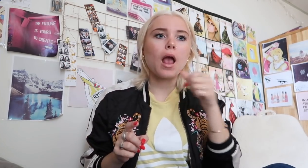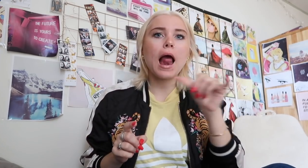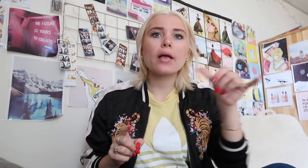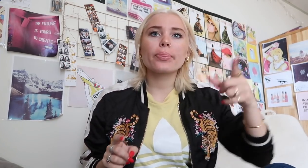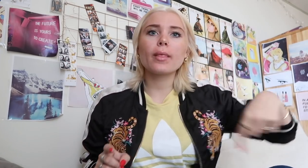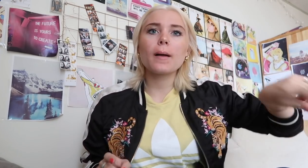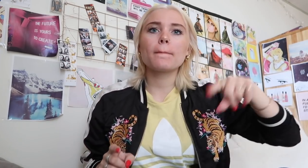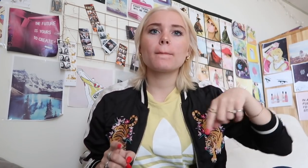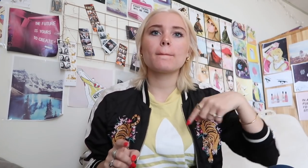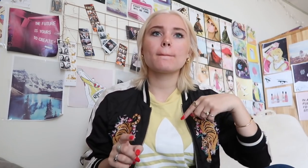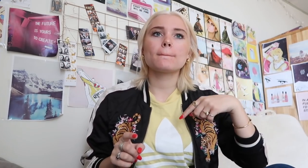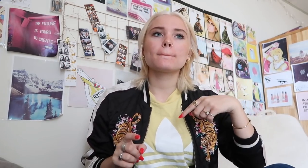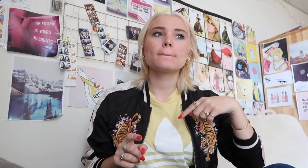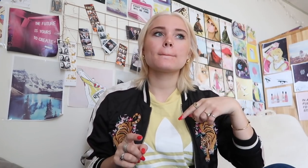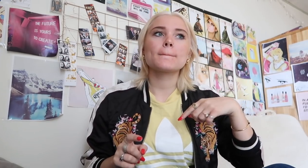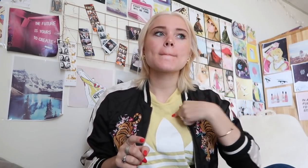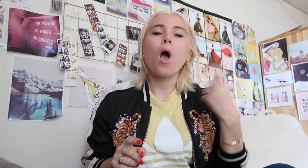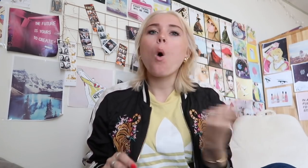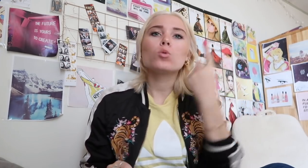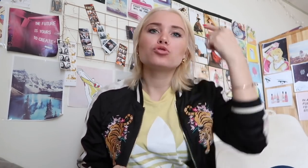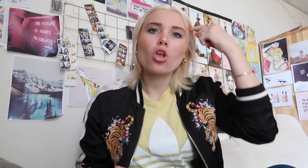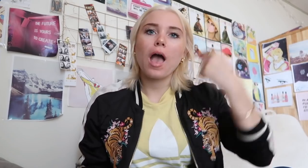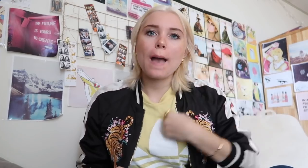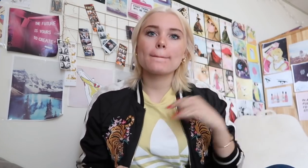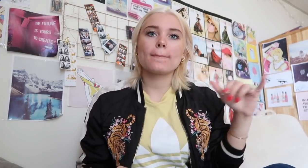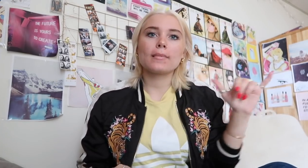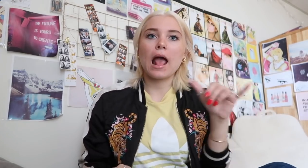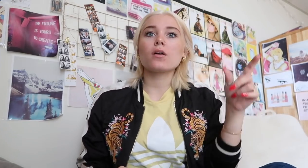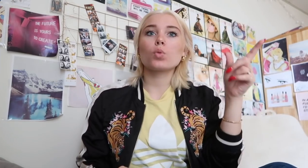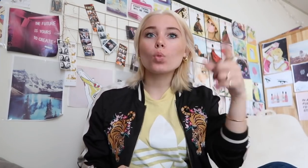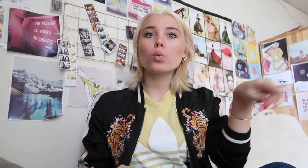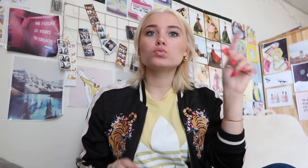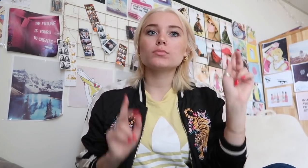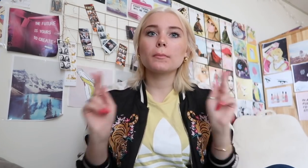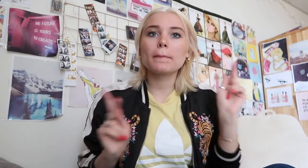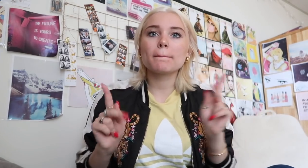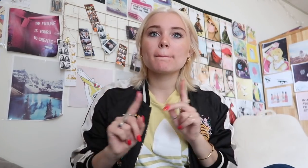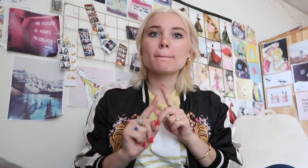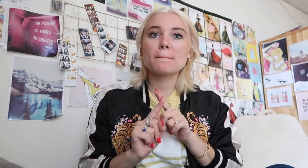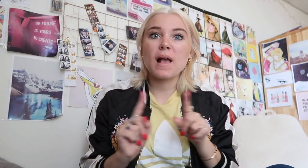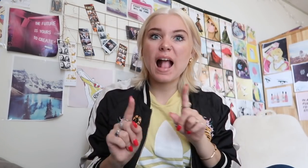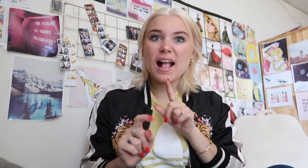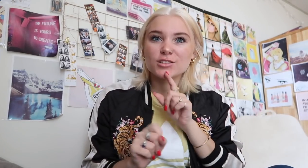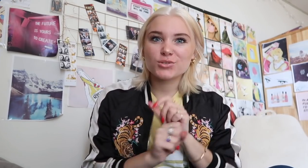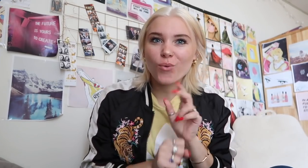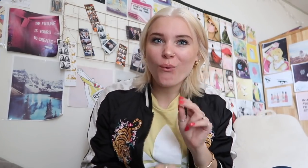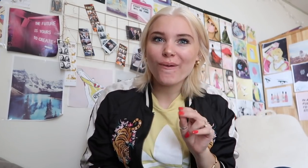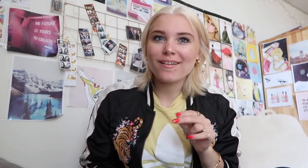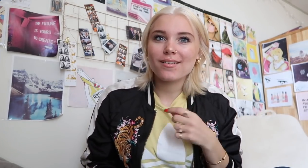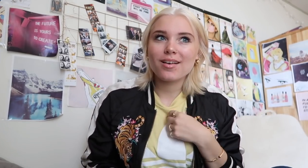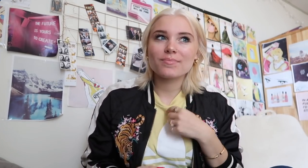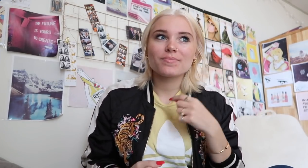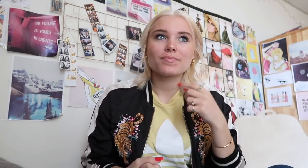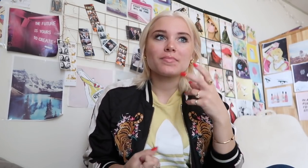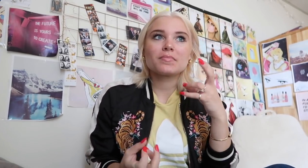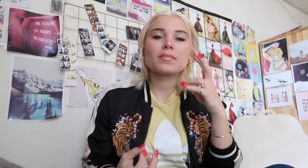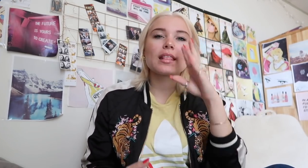I am not like them and I always thought that I am like those people but actually I am not